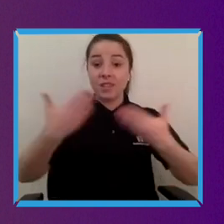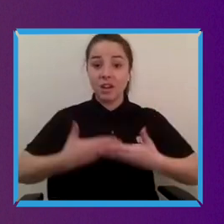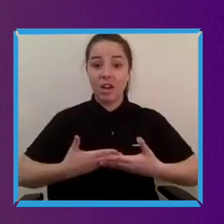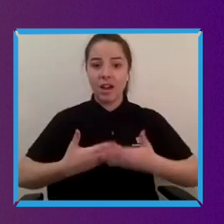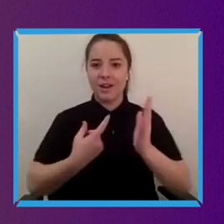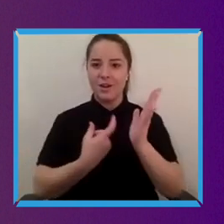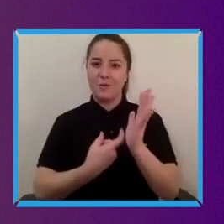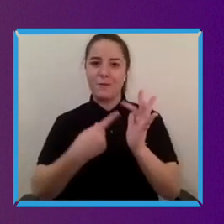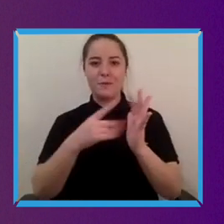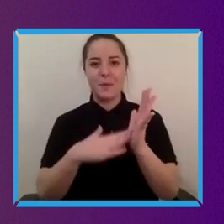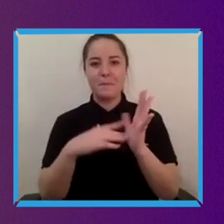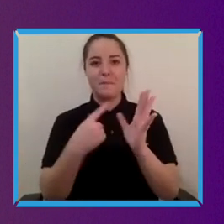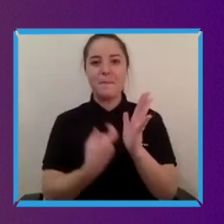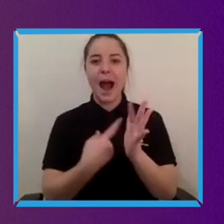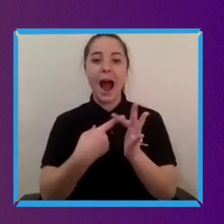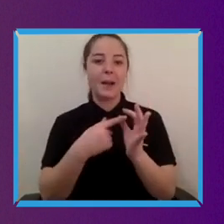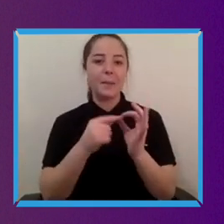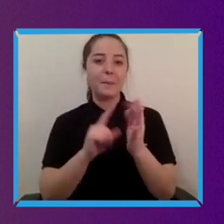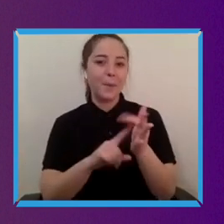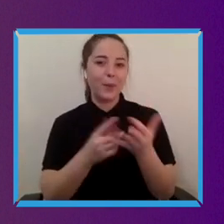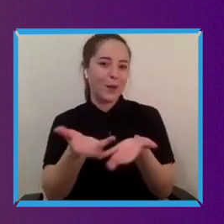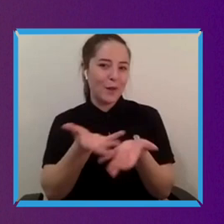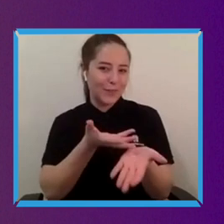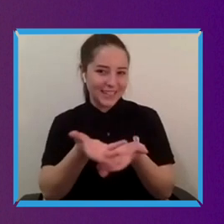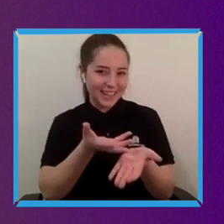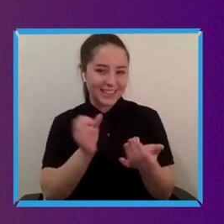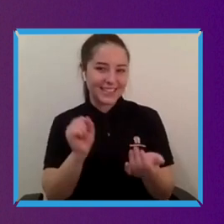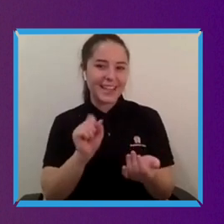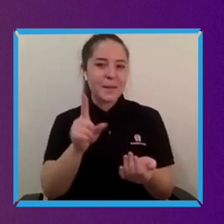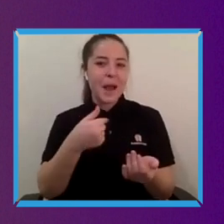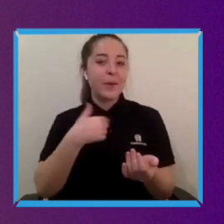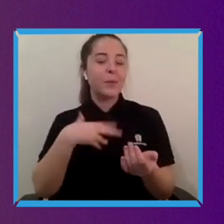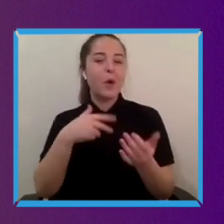and we're looking for remarkable insights. Now I wonder just as we kind